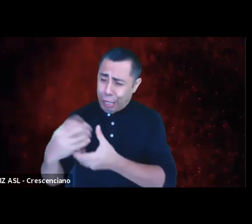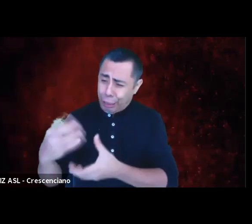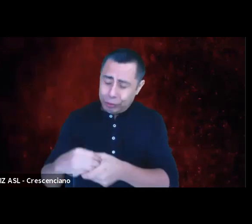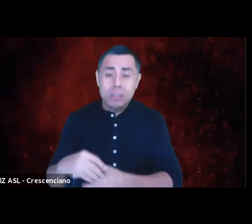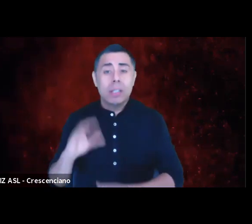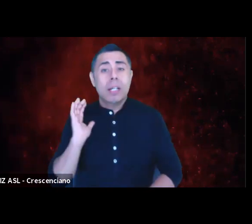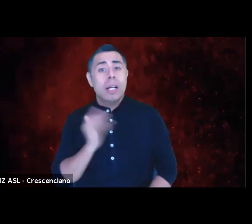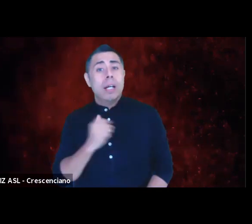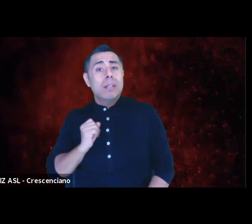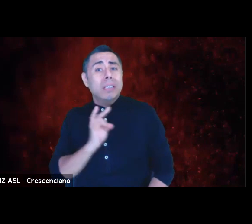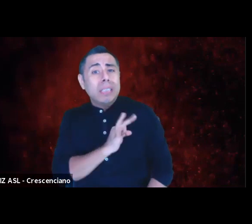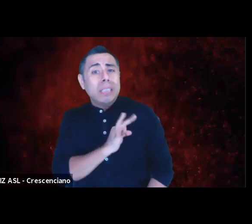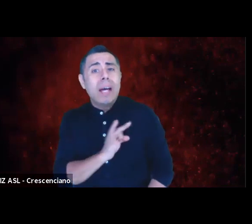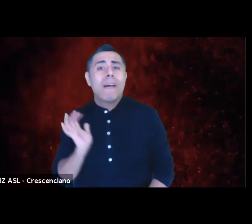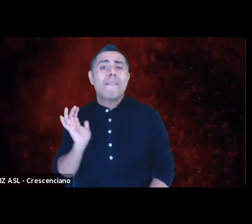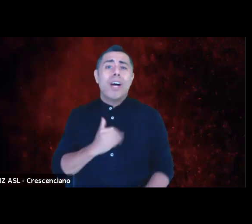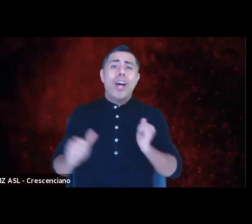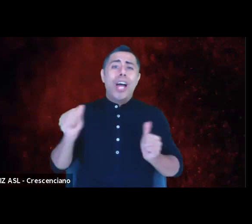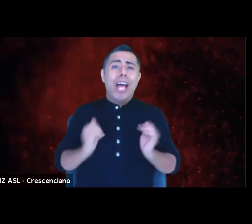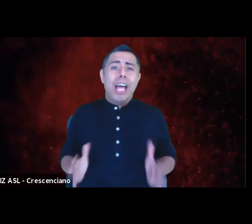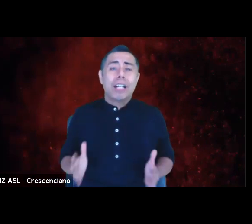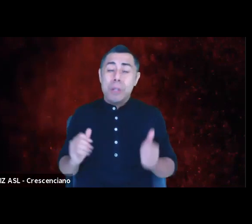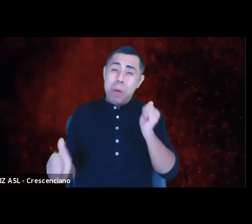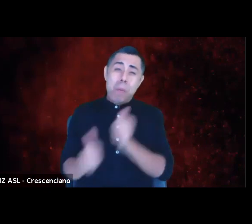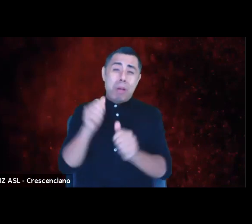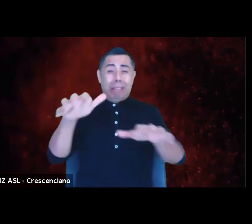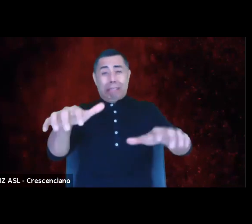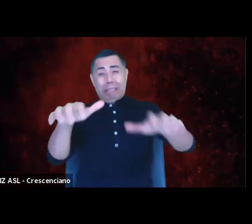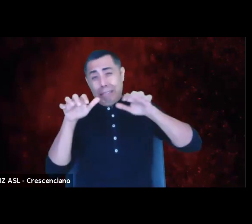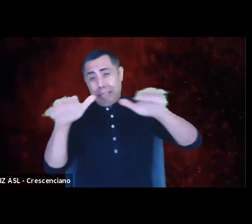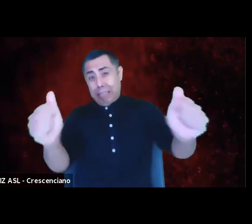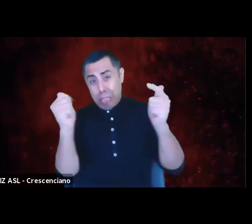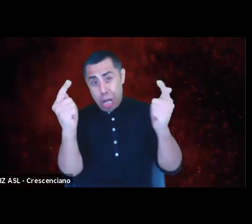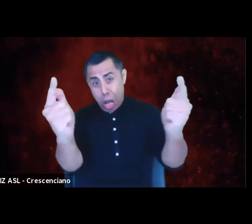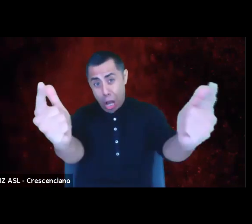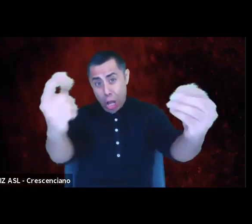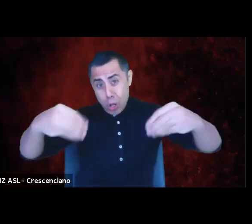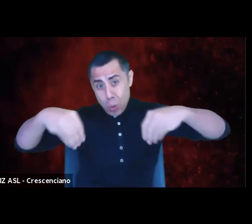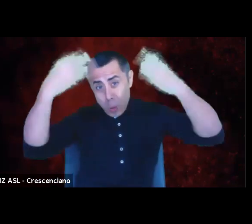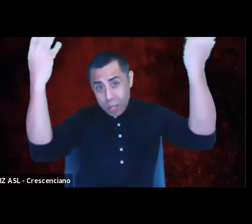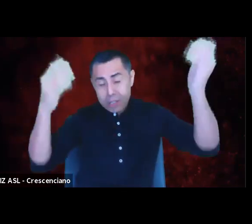and the majority of our artists are all disproportionately white and cisgendered and able.